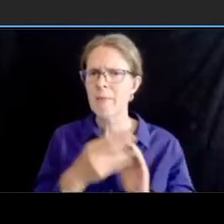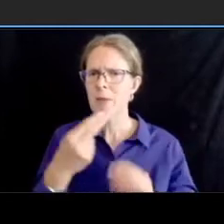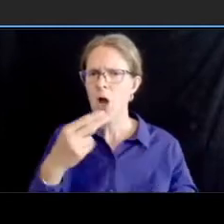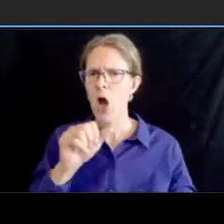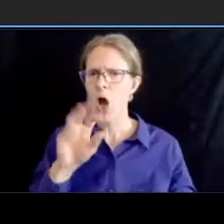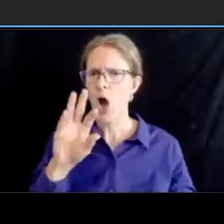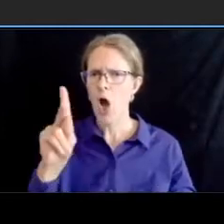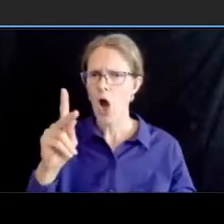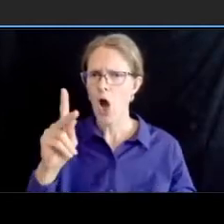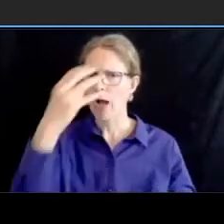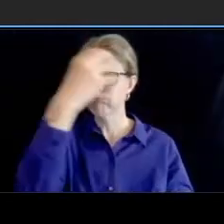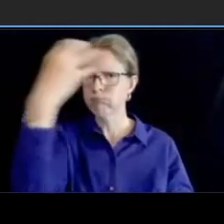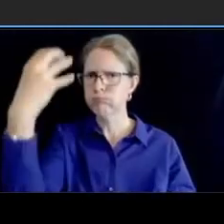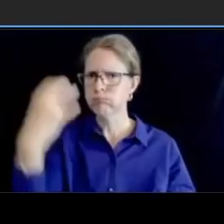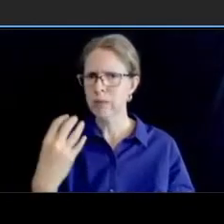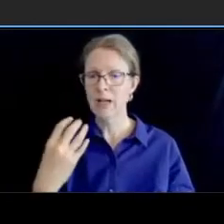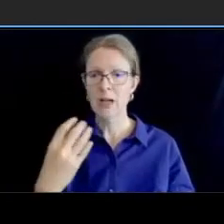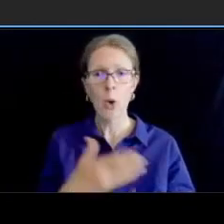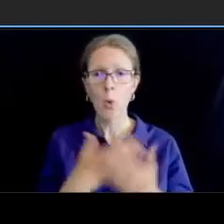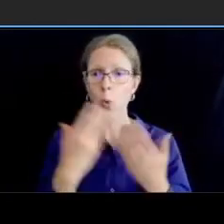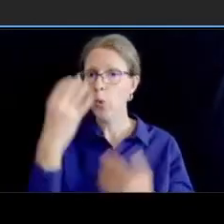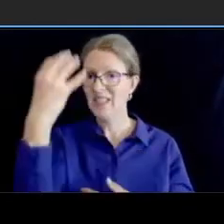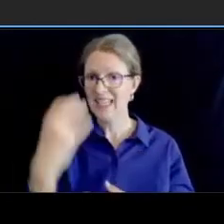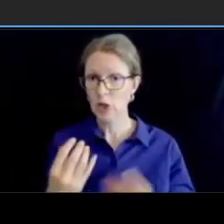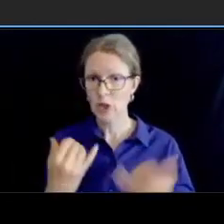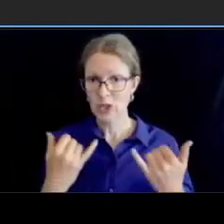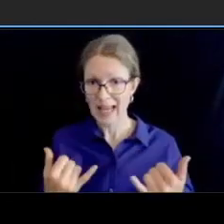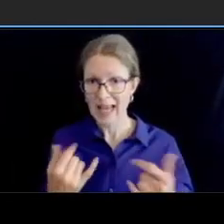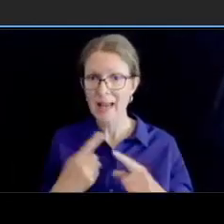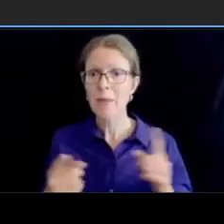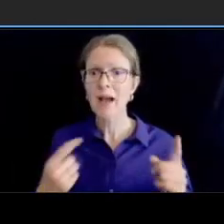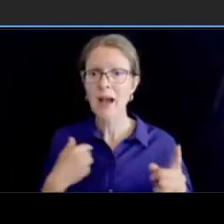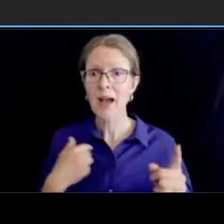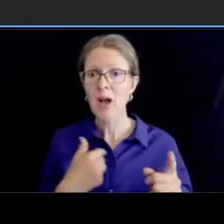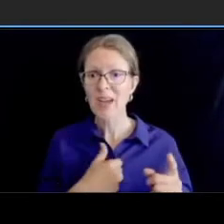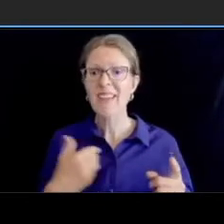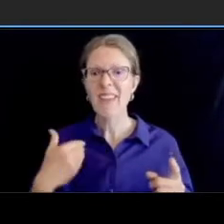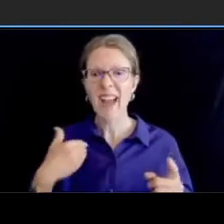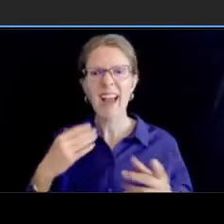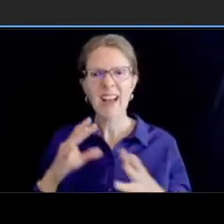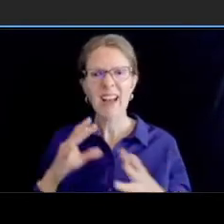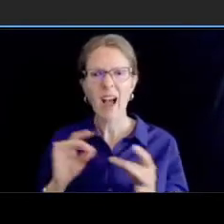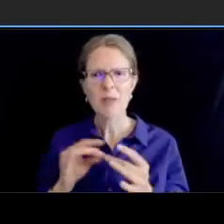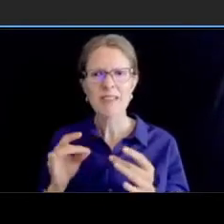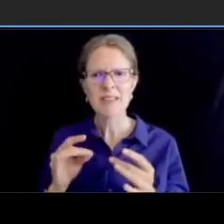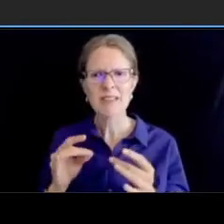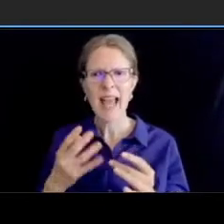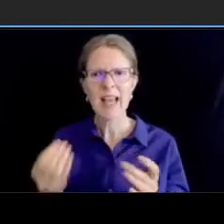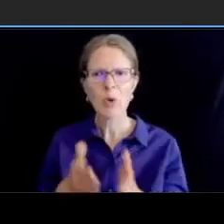gotten comments and requests and are looking into the possibility of a pedestrian hawk signal there